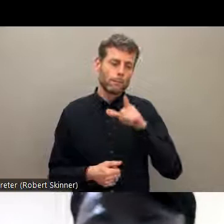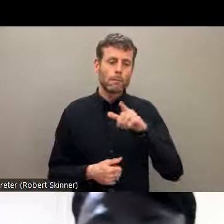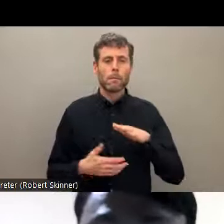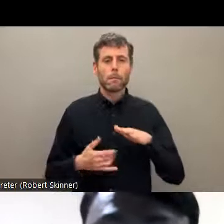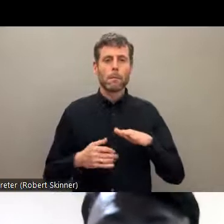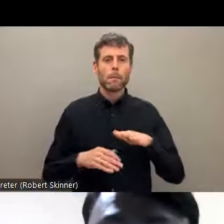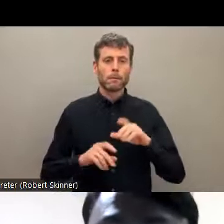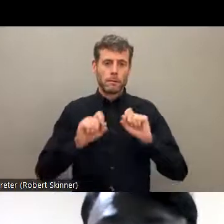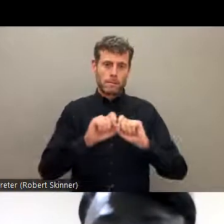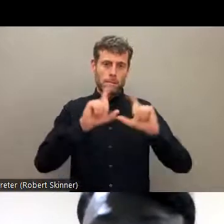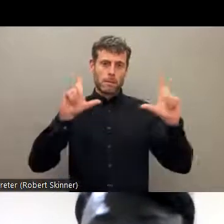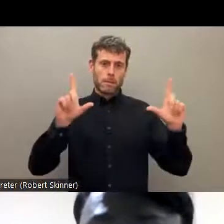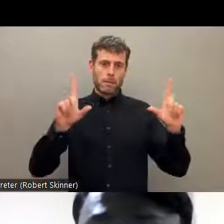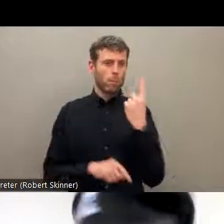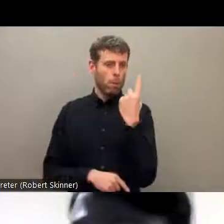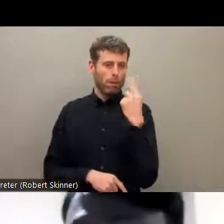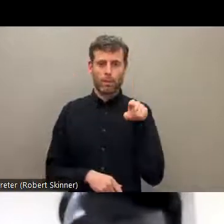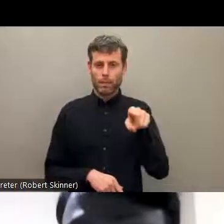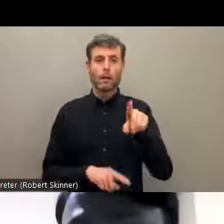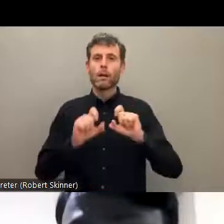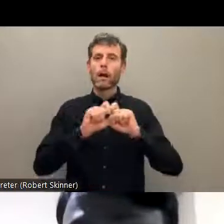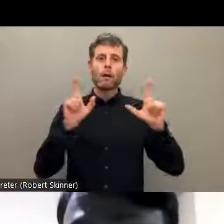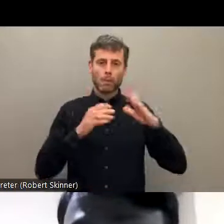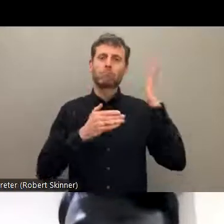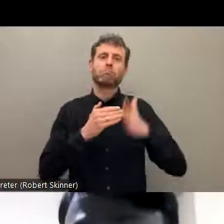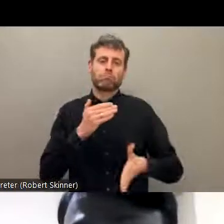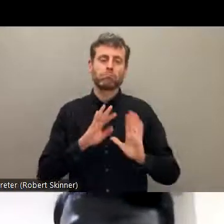few suggestions. So when we are talking about